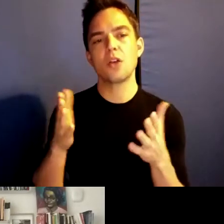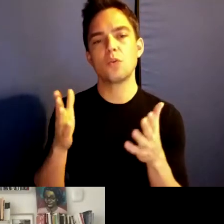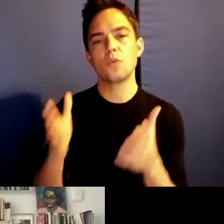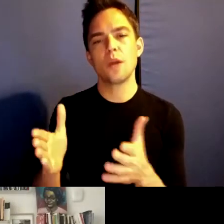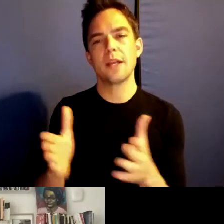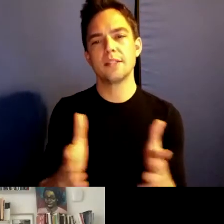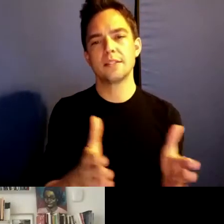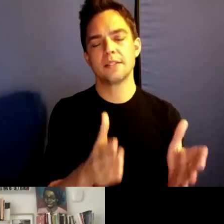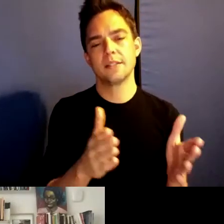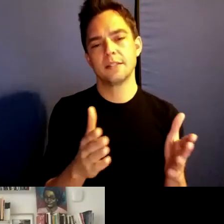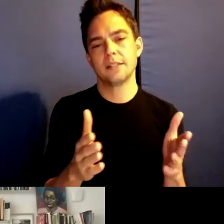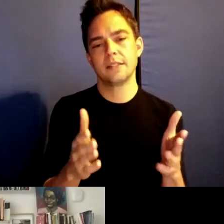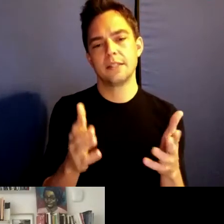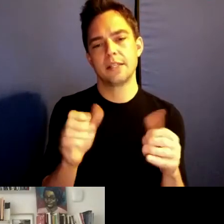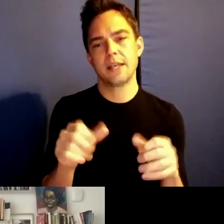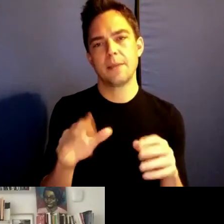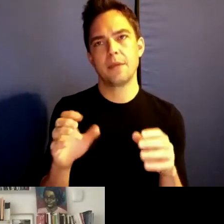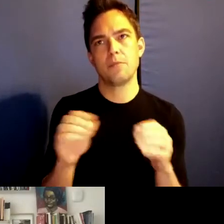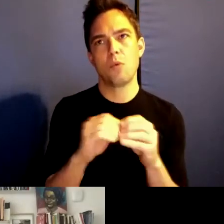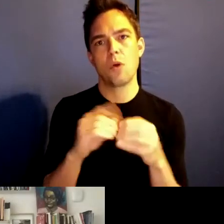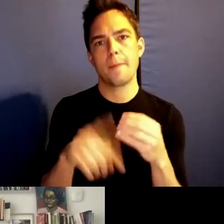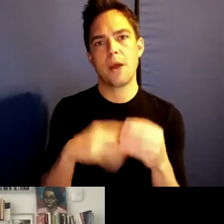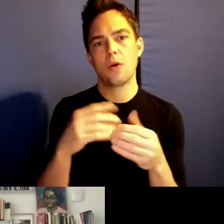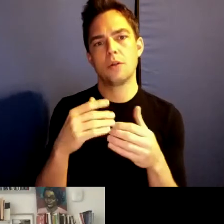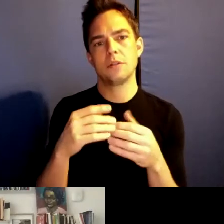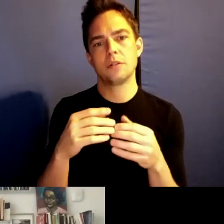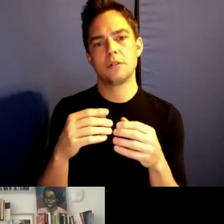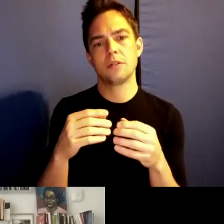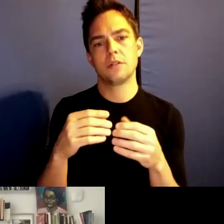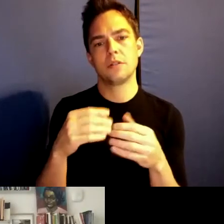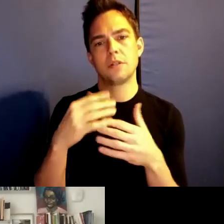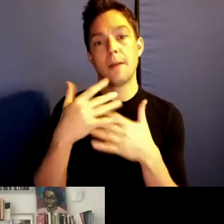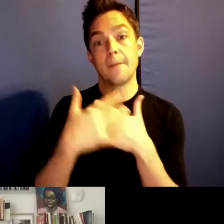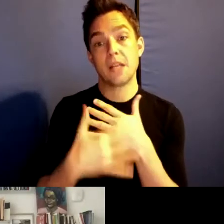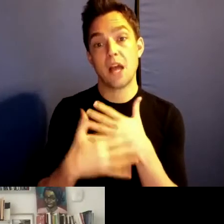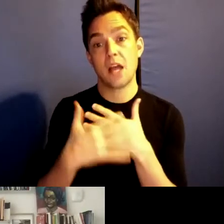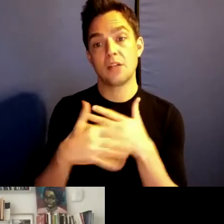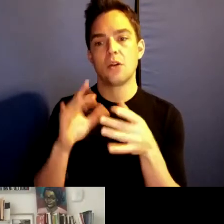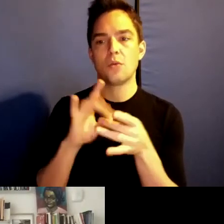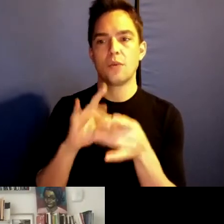even more about blood. In terms of that relationality, more about